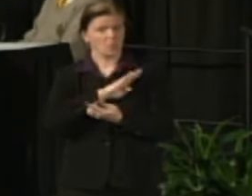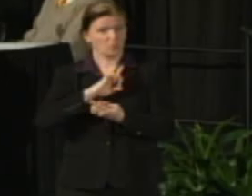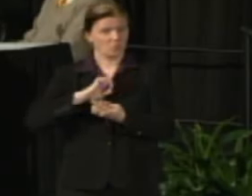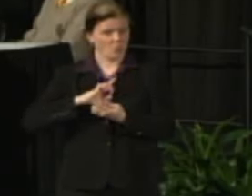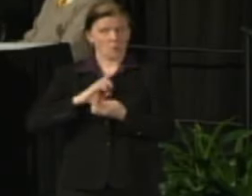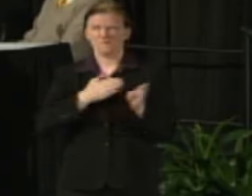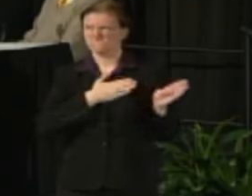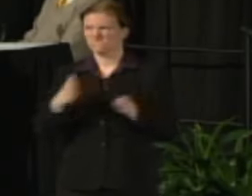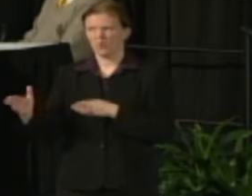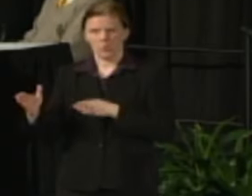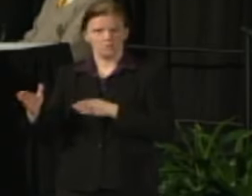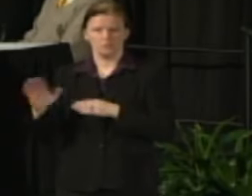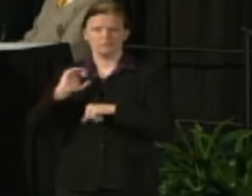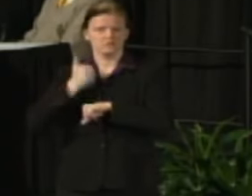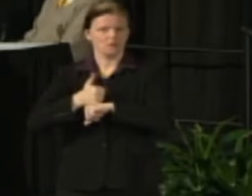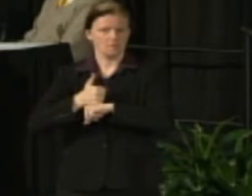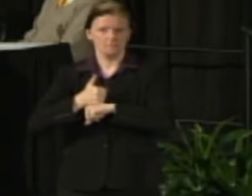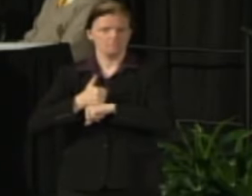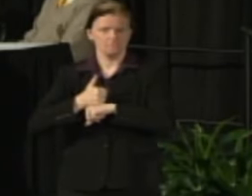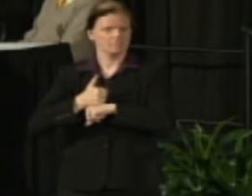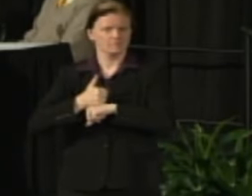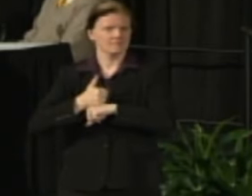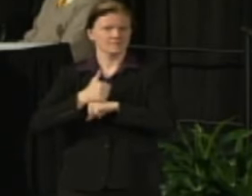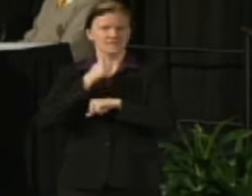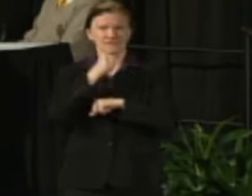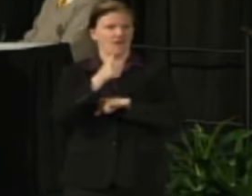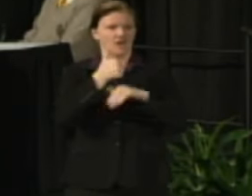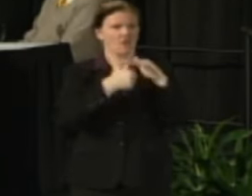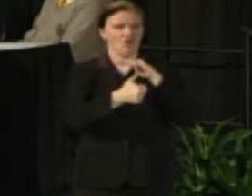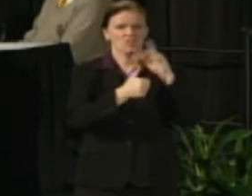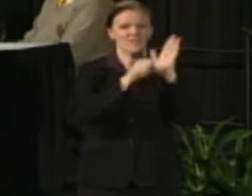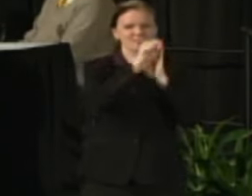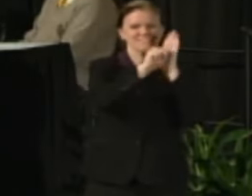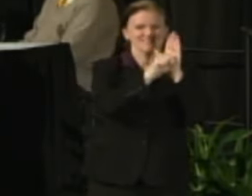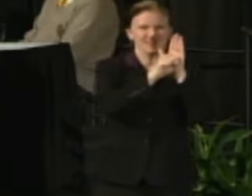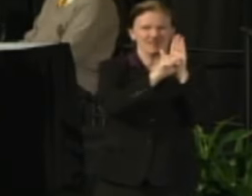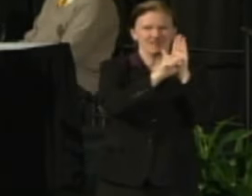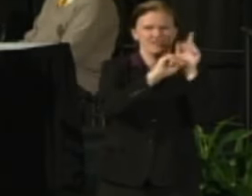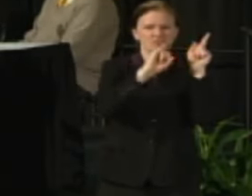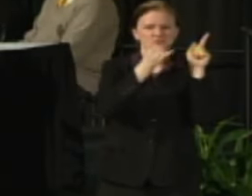Authority would not, no longer be subject to OSER and JOCR approval for pay plans.